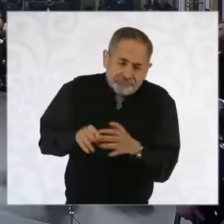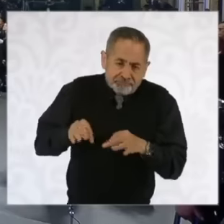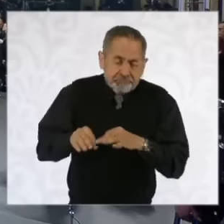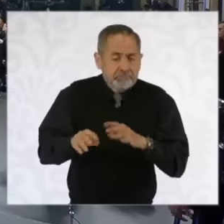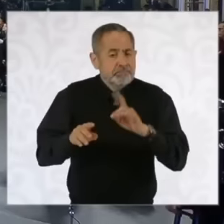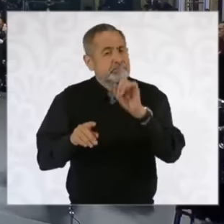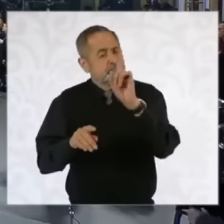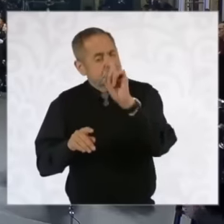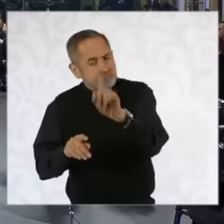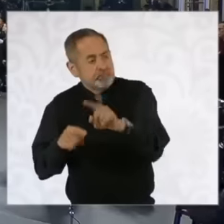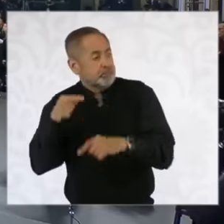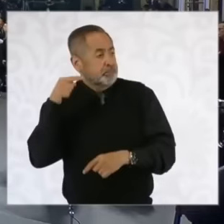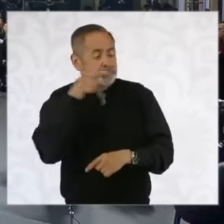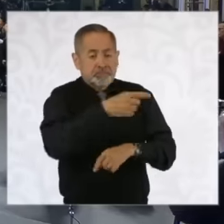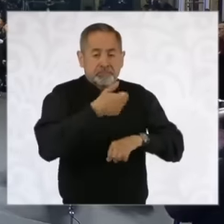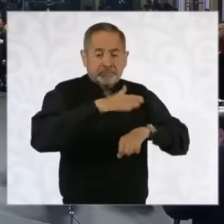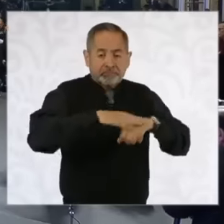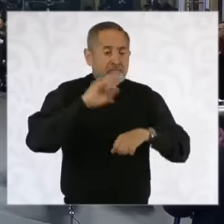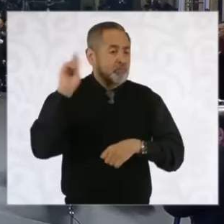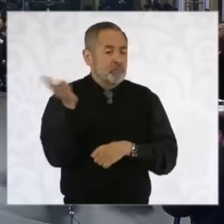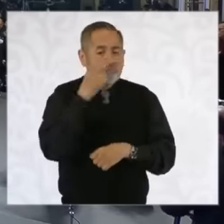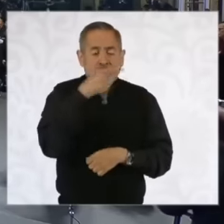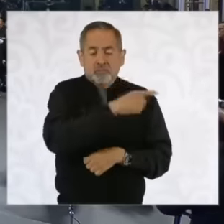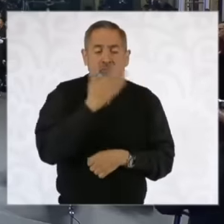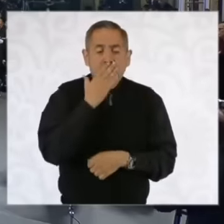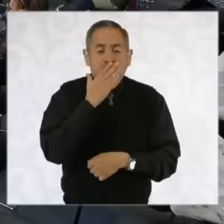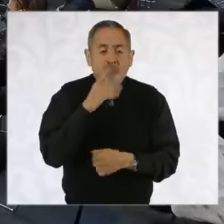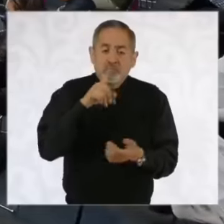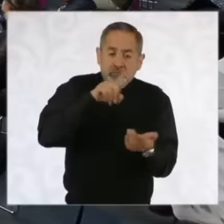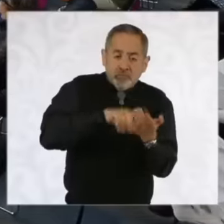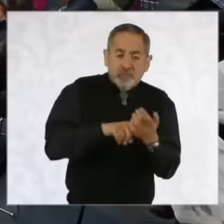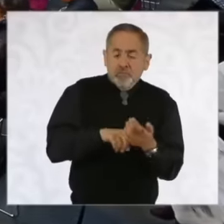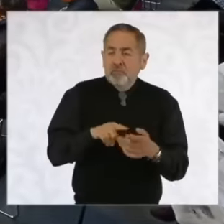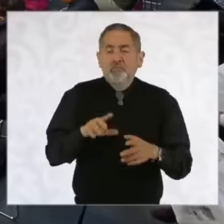administration of the University of Sonora manages the quota fund that is approximately